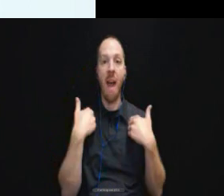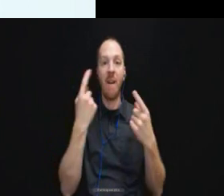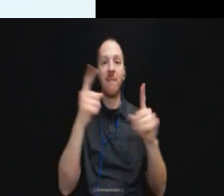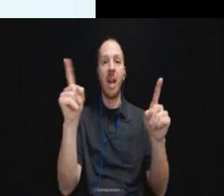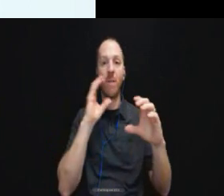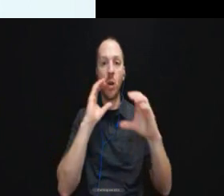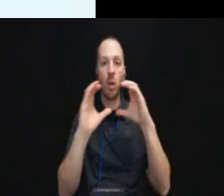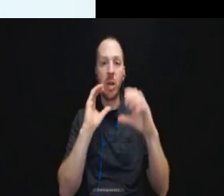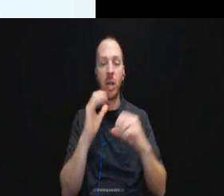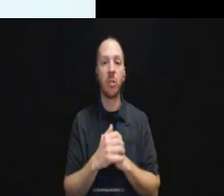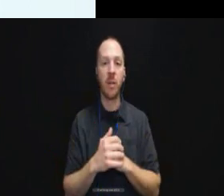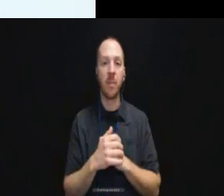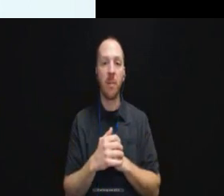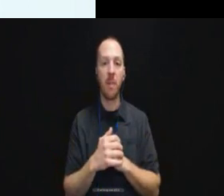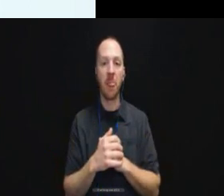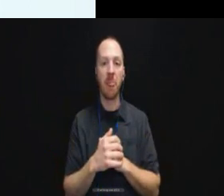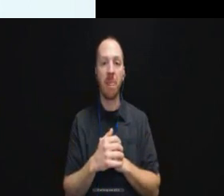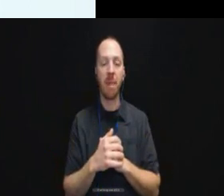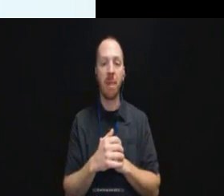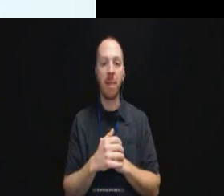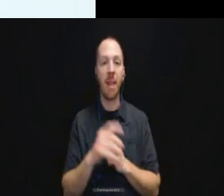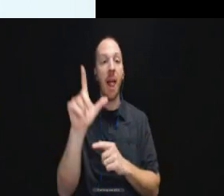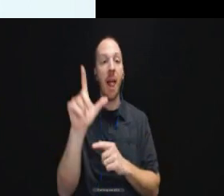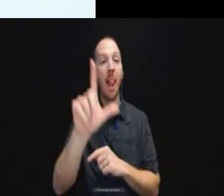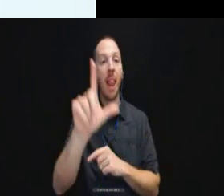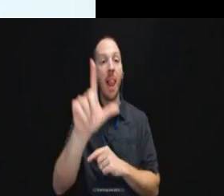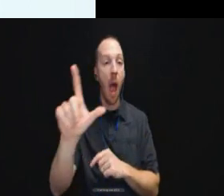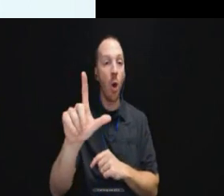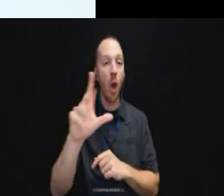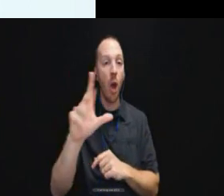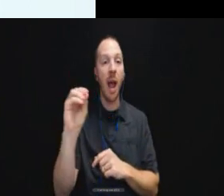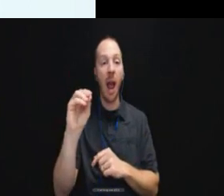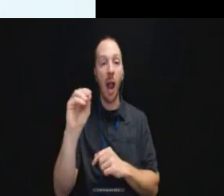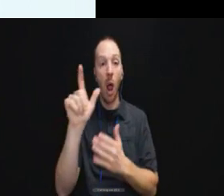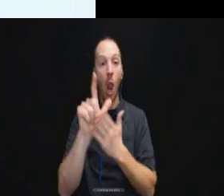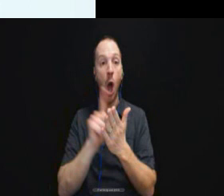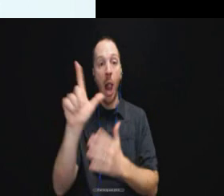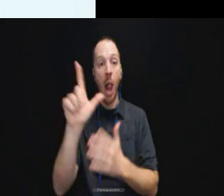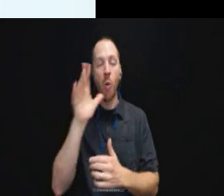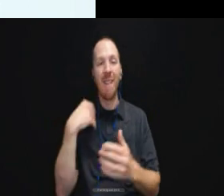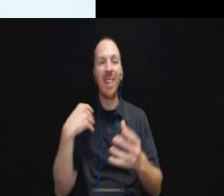The law the library and the law library are going to have additional auxiliary aids and